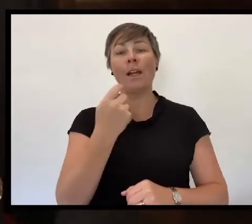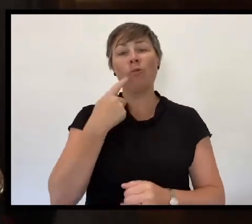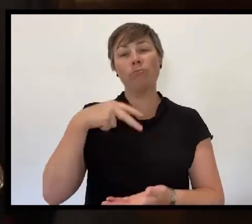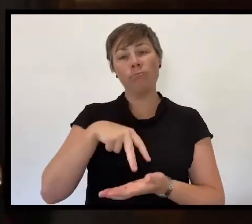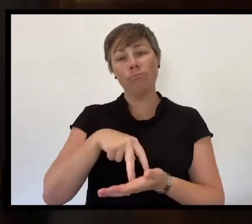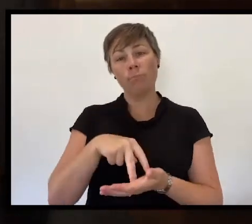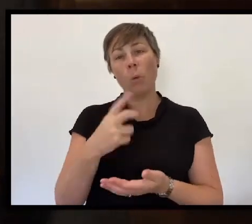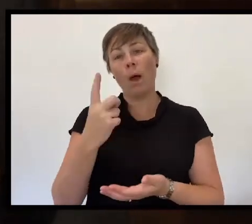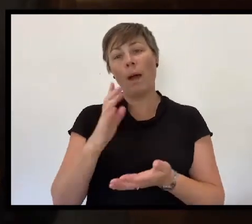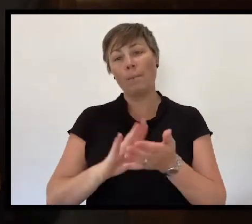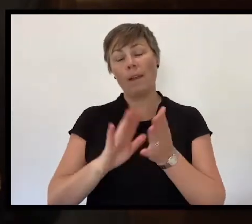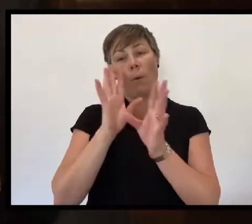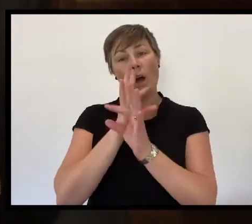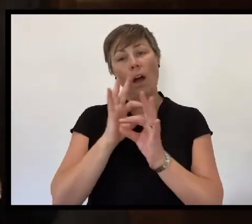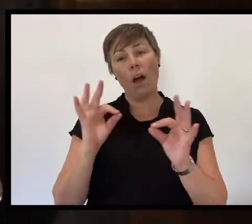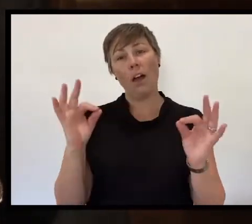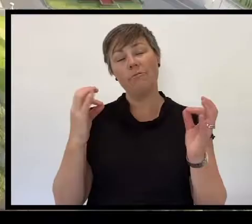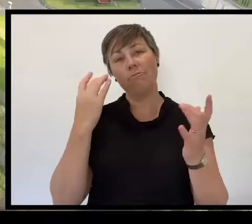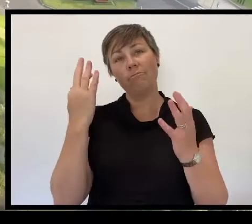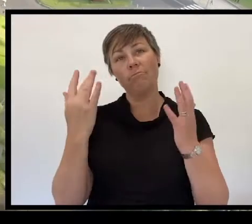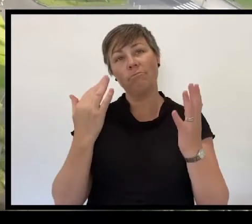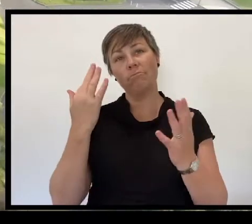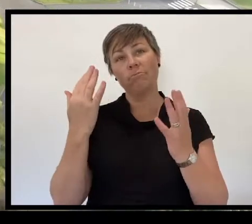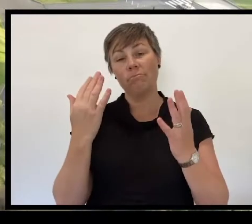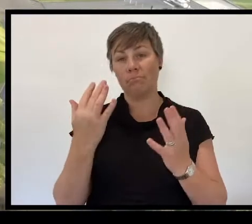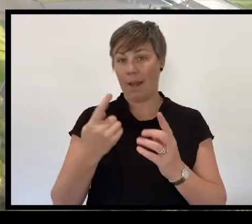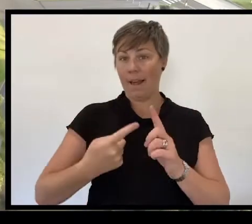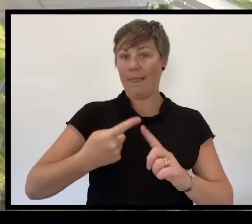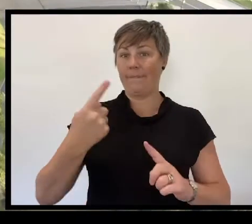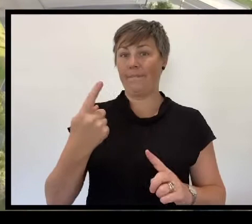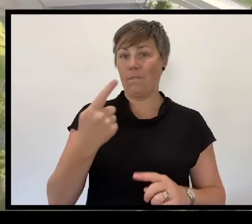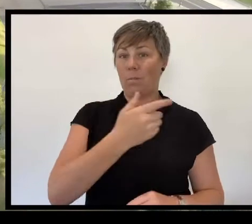in reflection at 11am. The Shrine of Remembrance